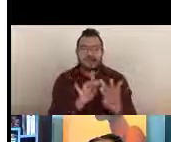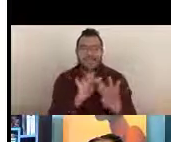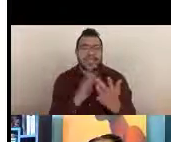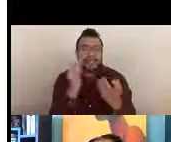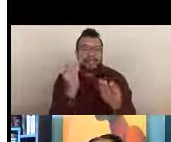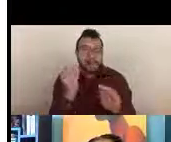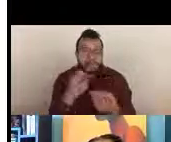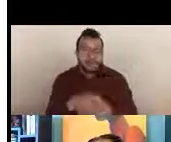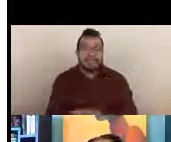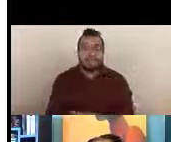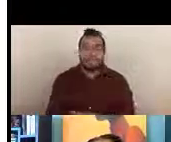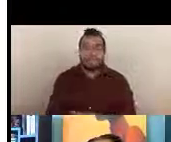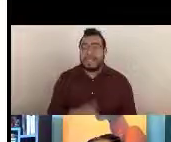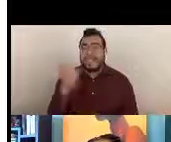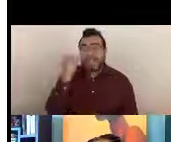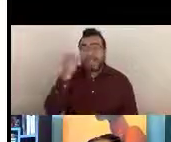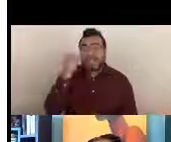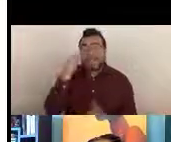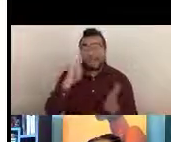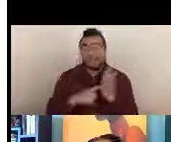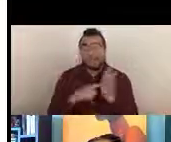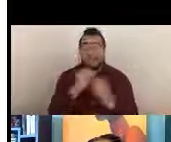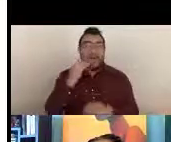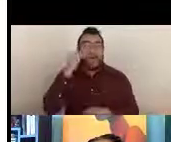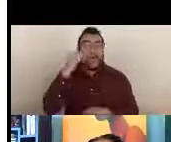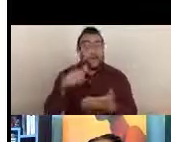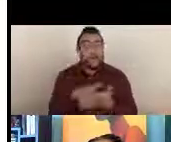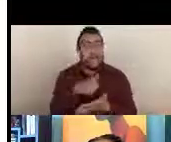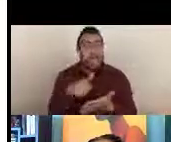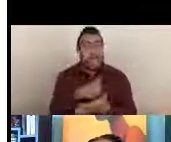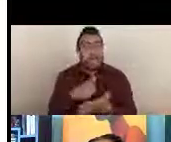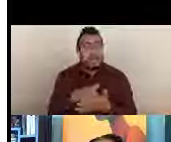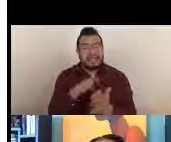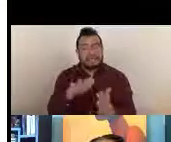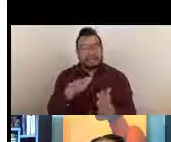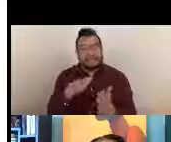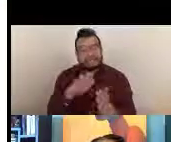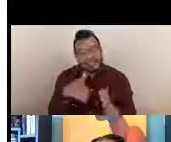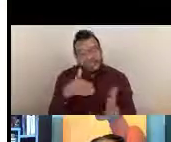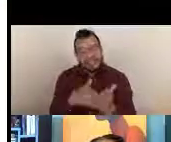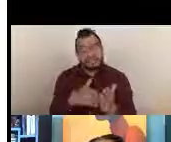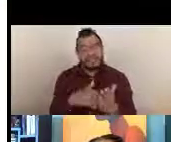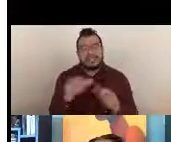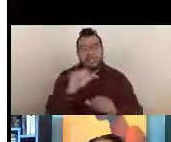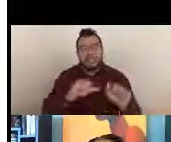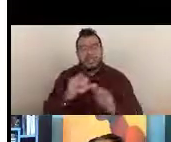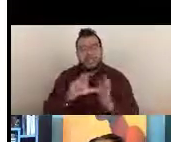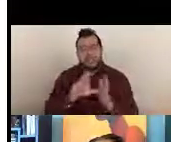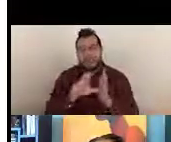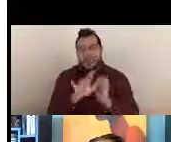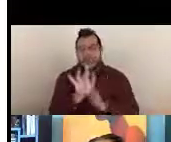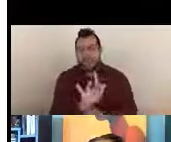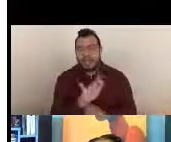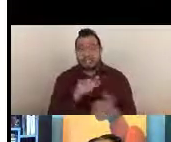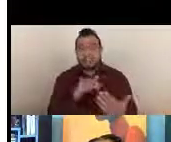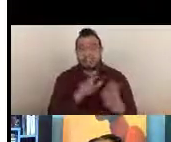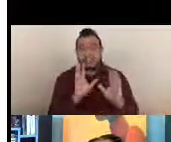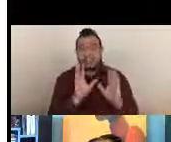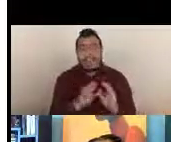So if you go to the home page for the Center for Scientific Review, and then you click on study sections, you will see various study sections